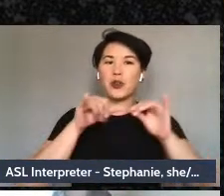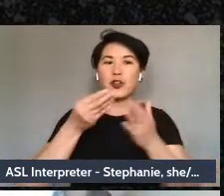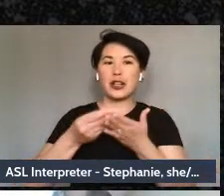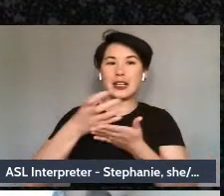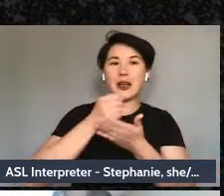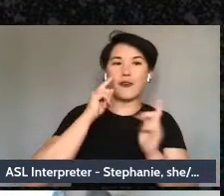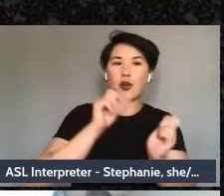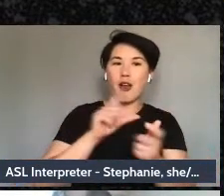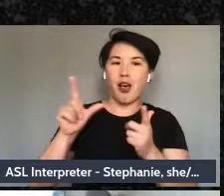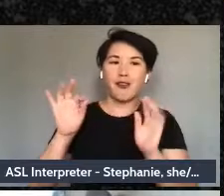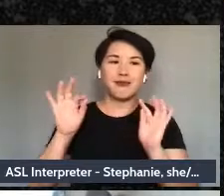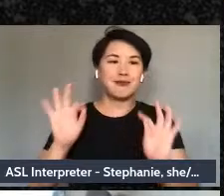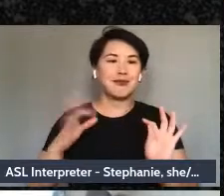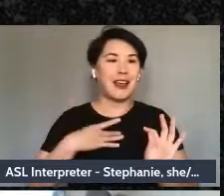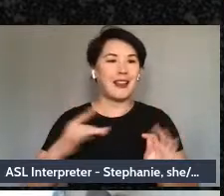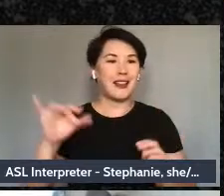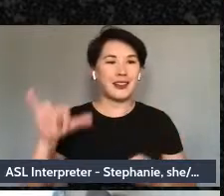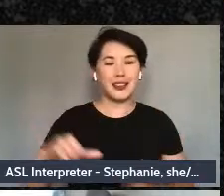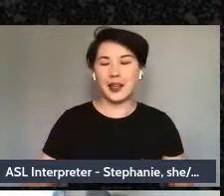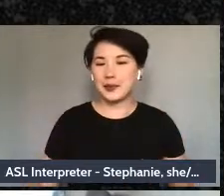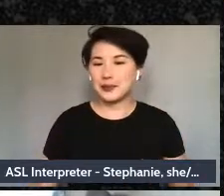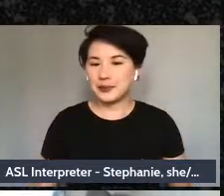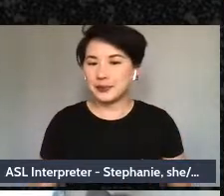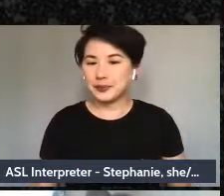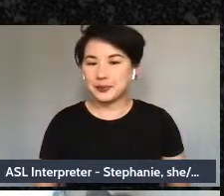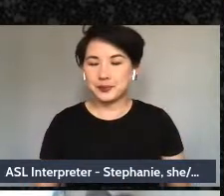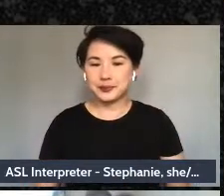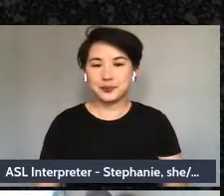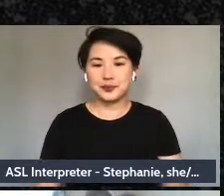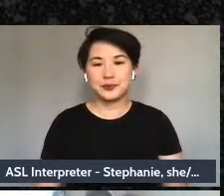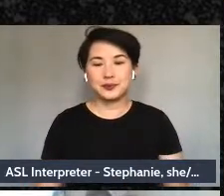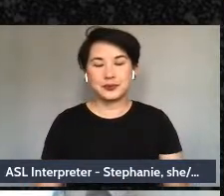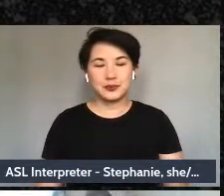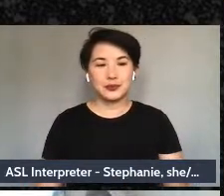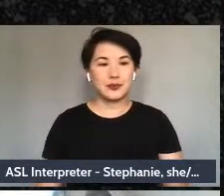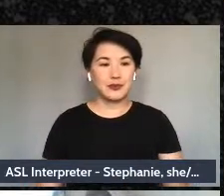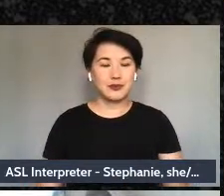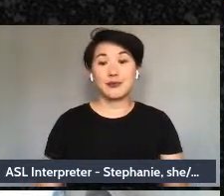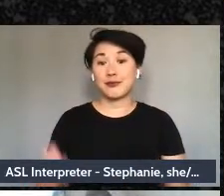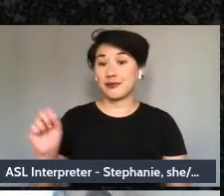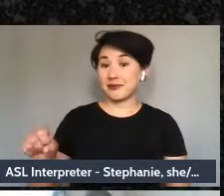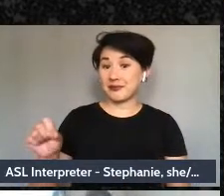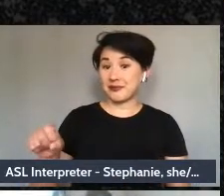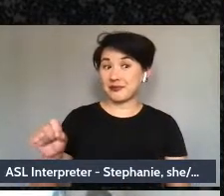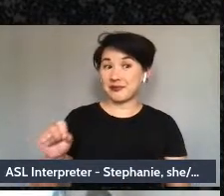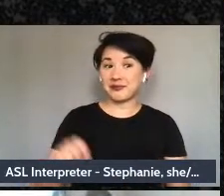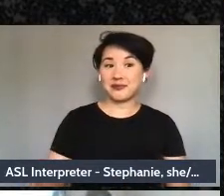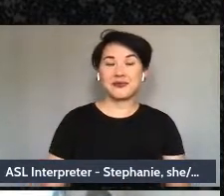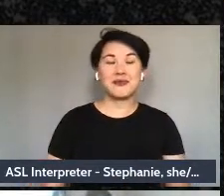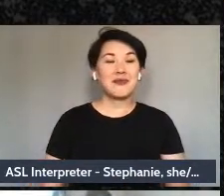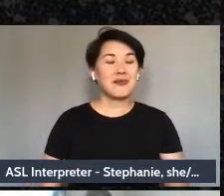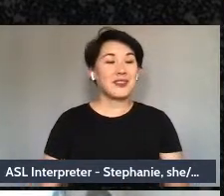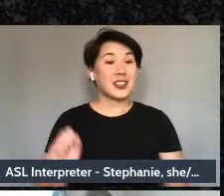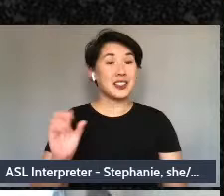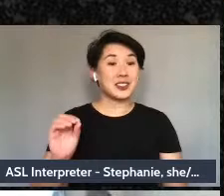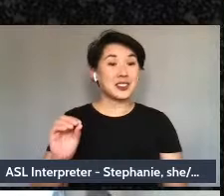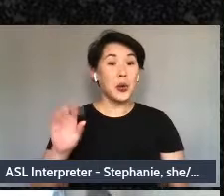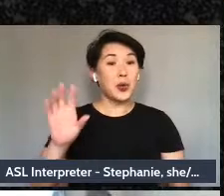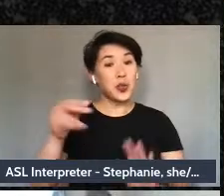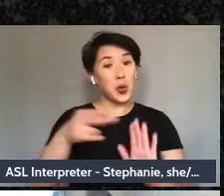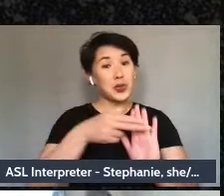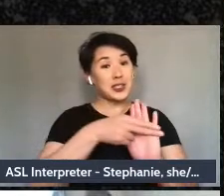right? So want to look at - yes so if these labels for those who found some of these labels